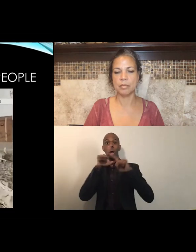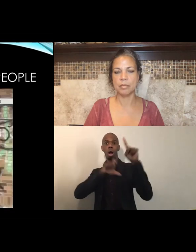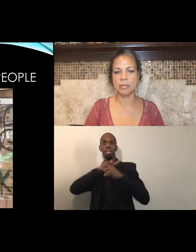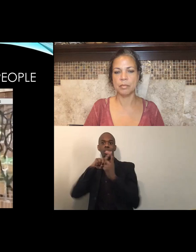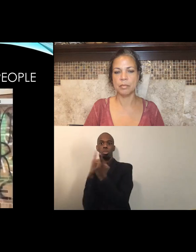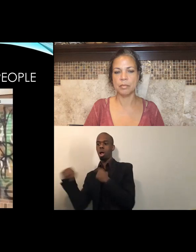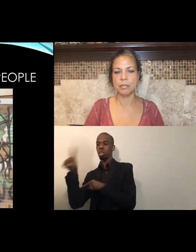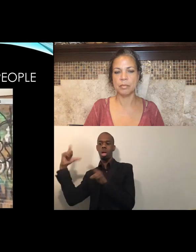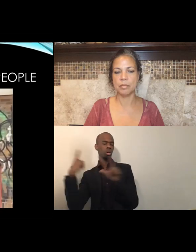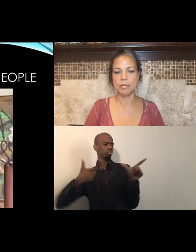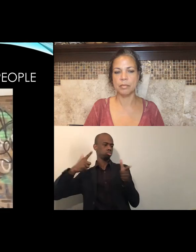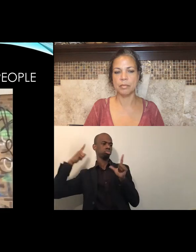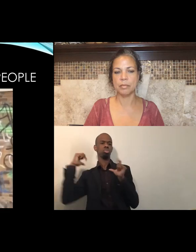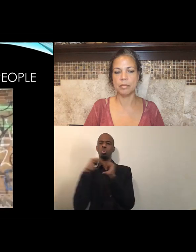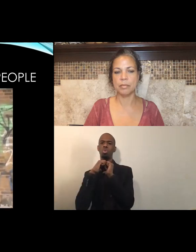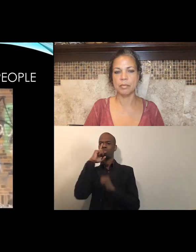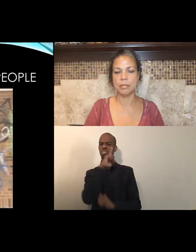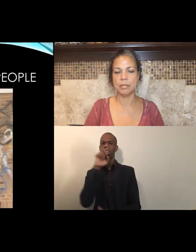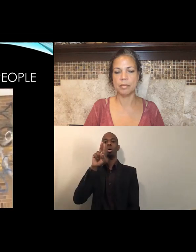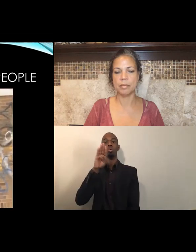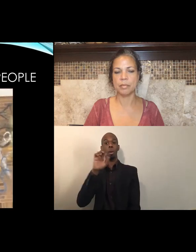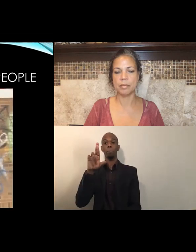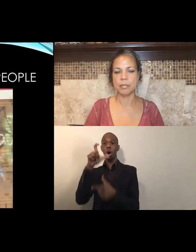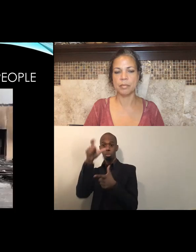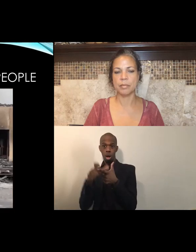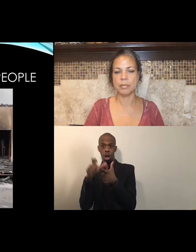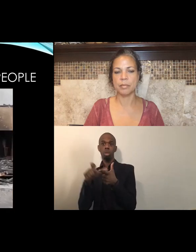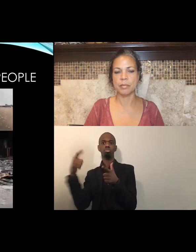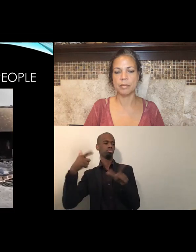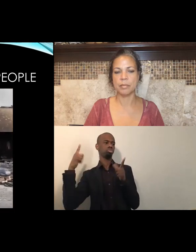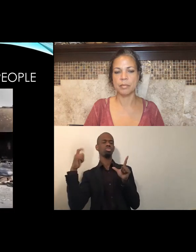with its charge remnants of last night, it's rioting. The fury evident at.